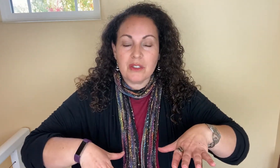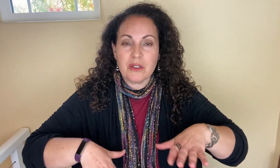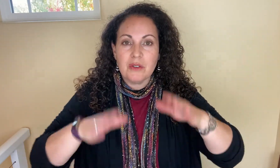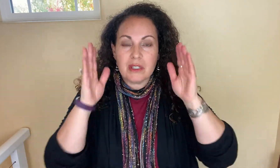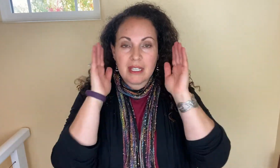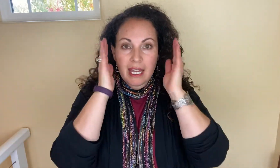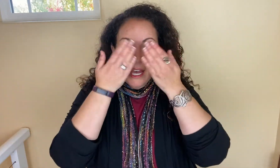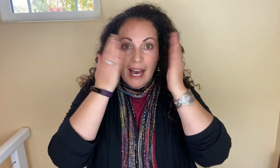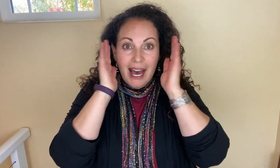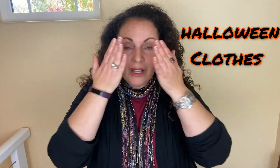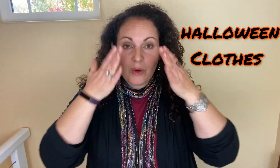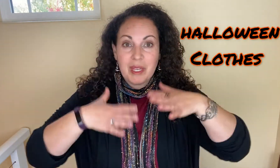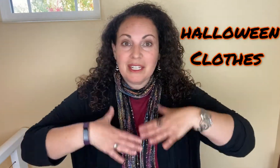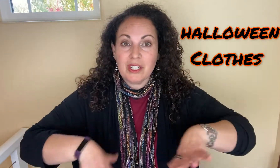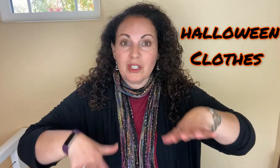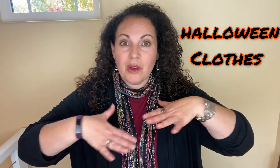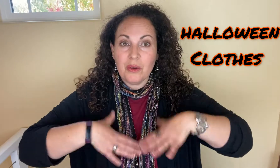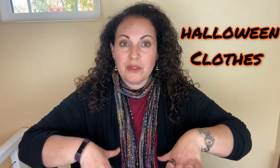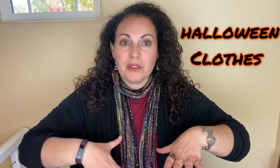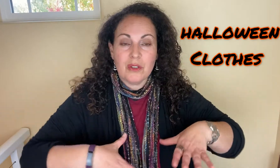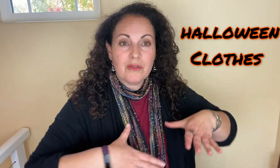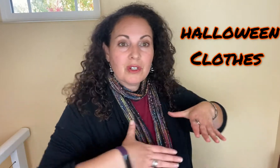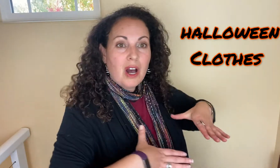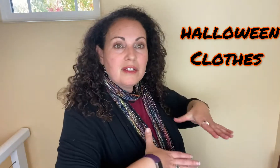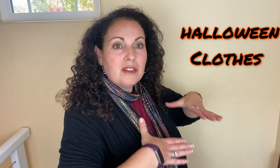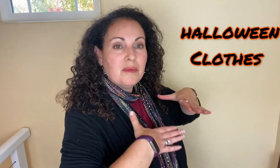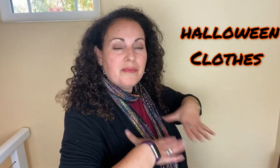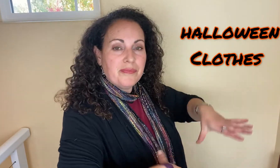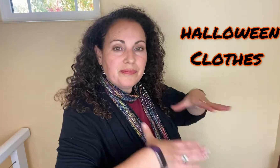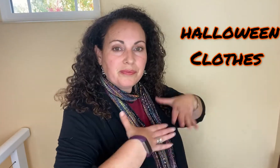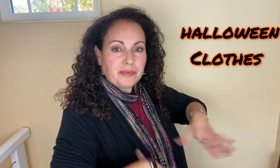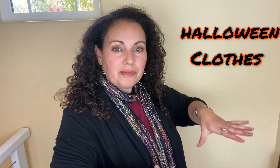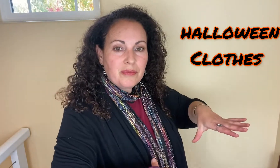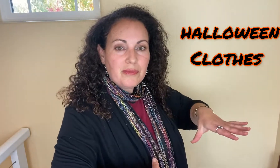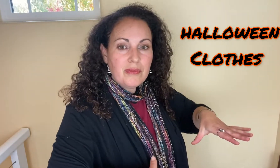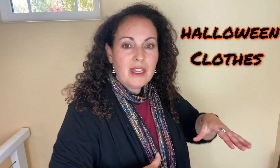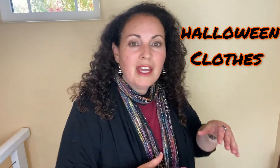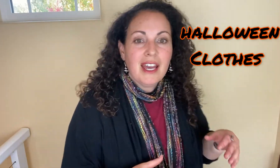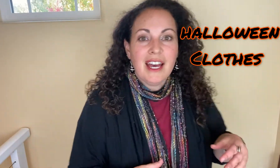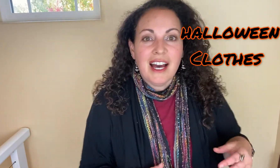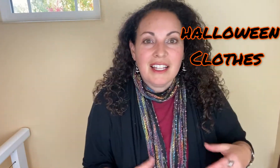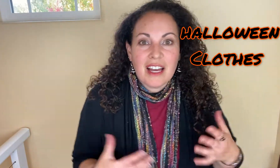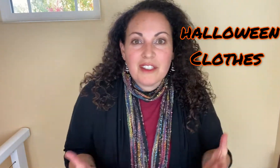So you sign HALLOWEEN CLOTHES for costume.